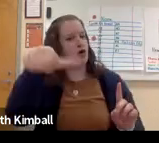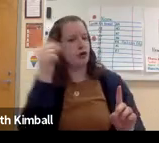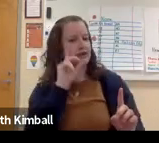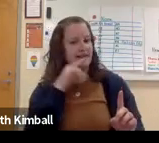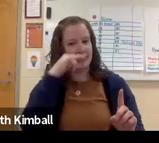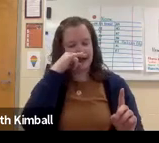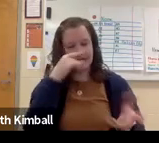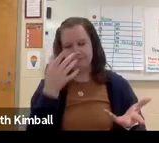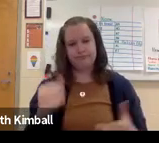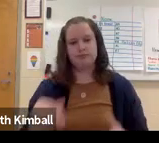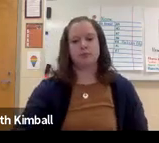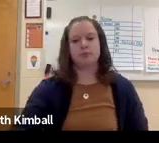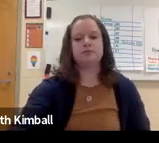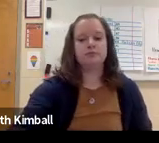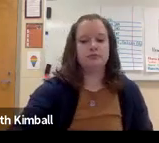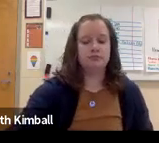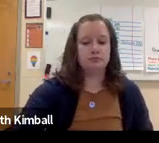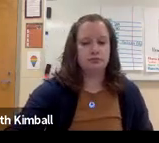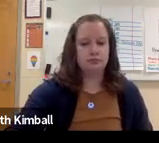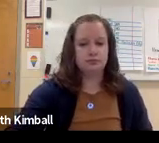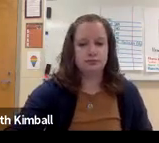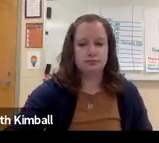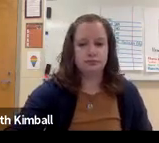So not every one deaf student is the same as any other.